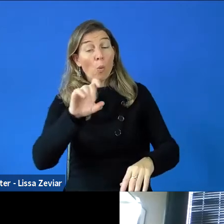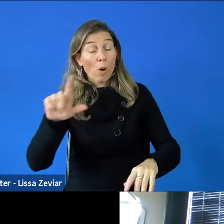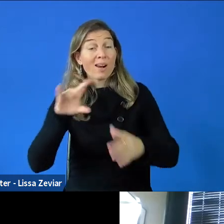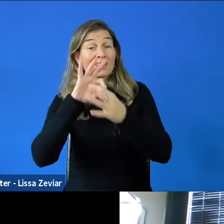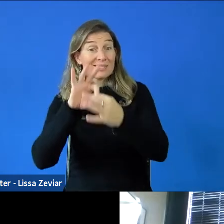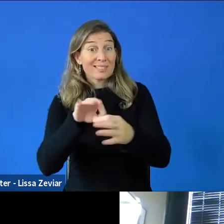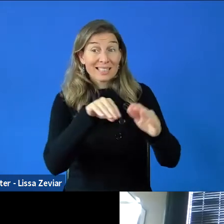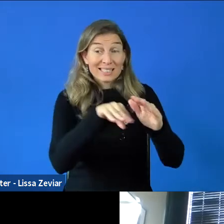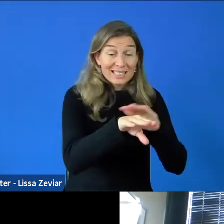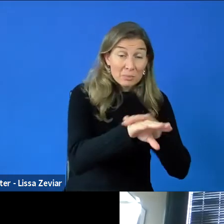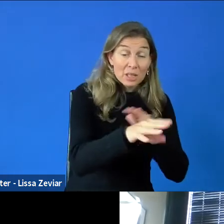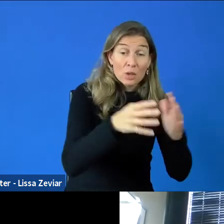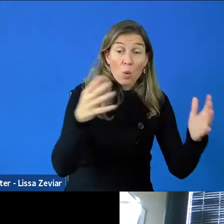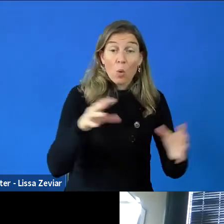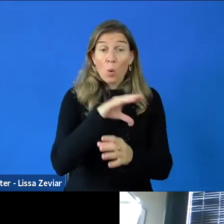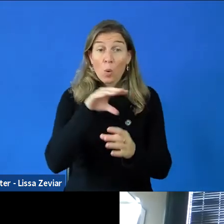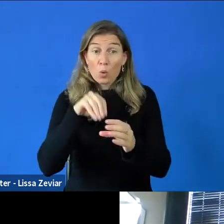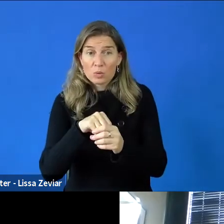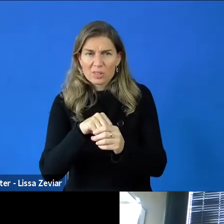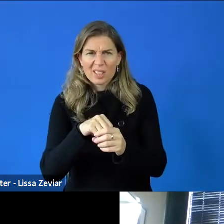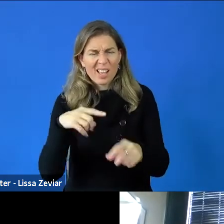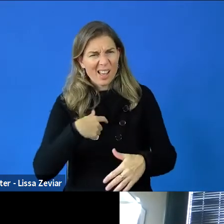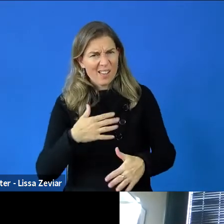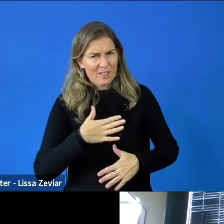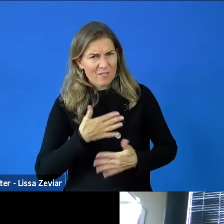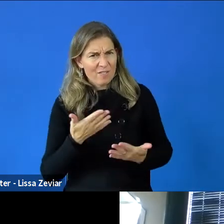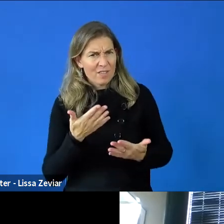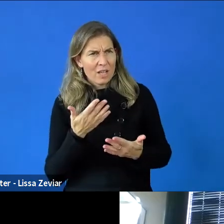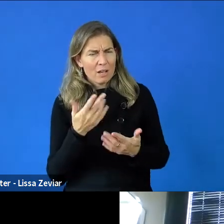so it is extremely difficult to find any particular call for that.